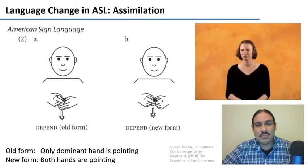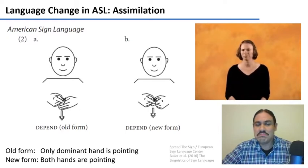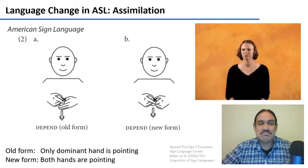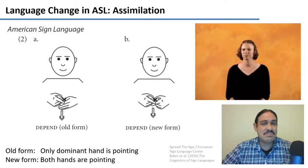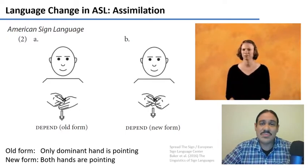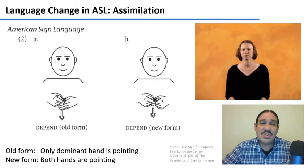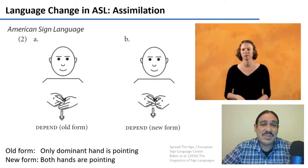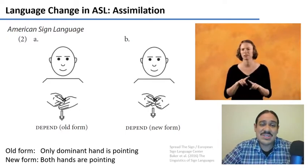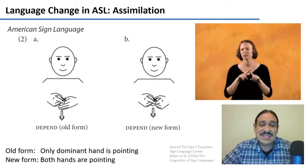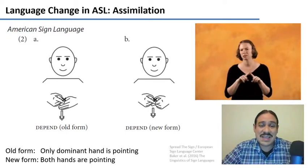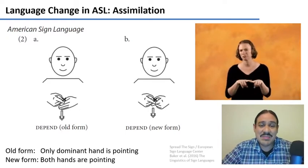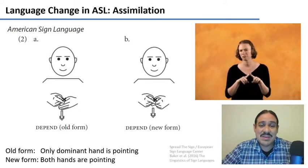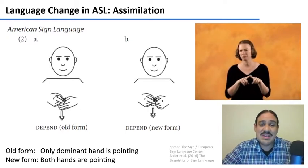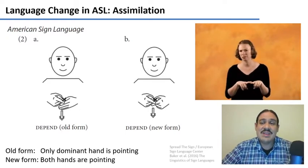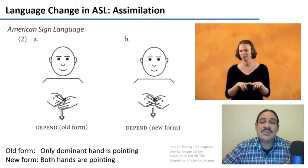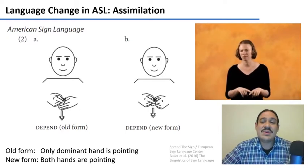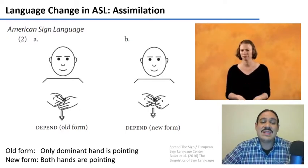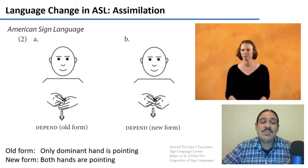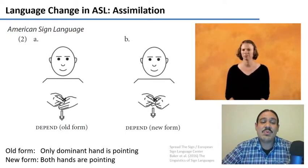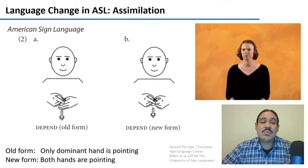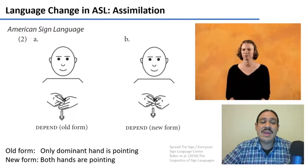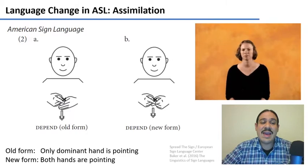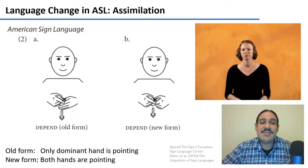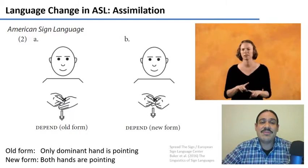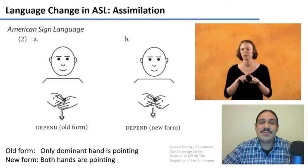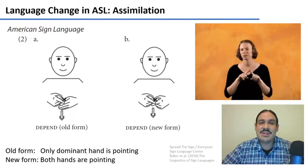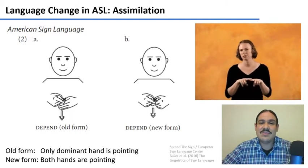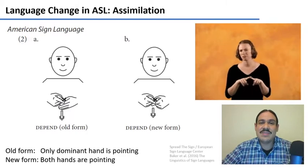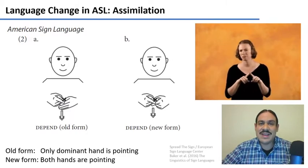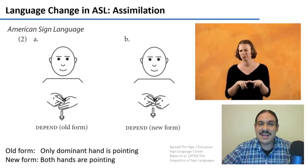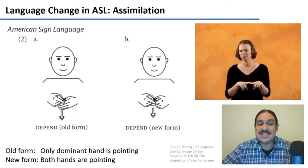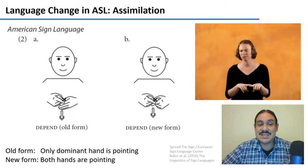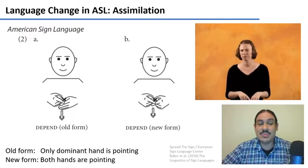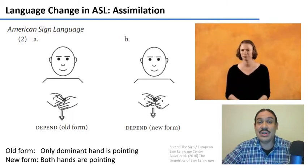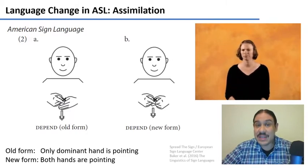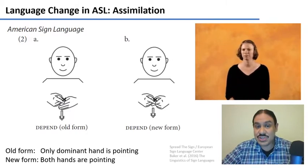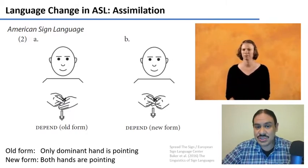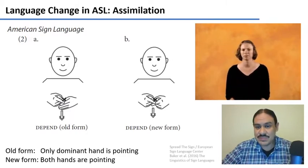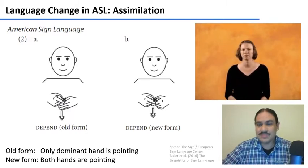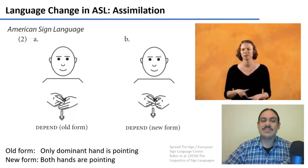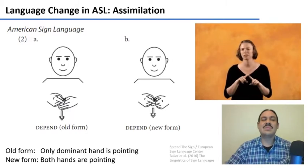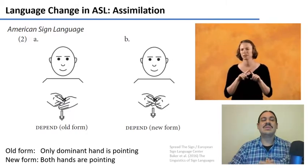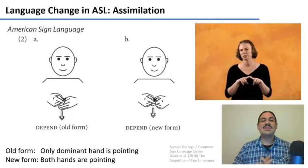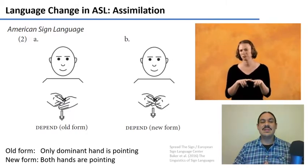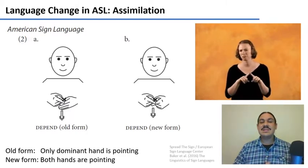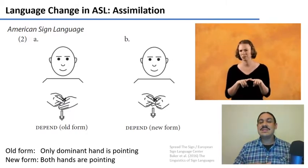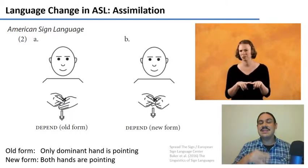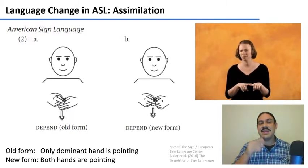for depend the old form has one hand with the fingers extended